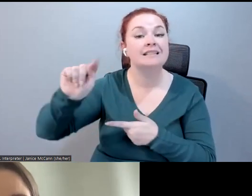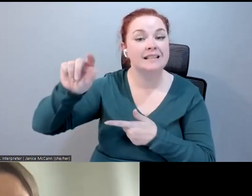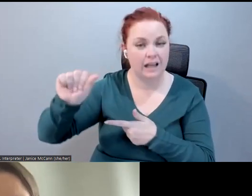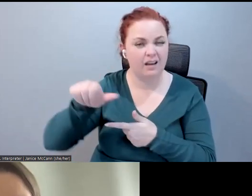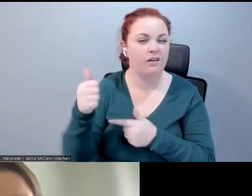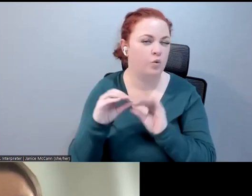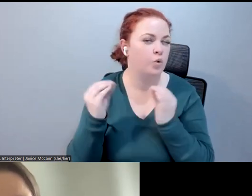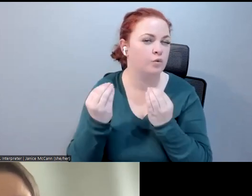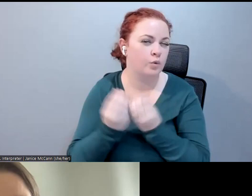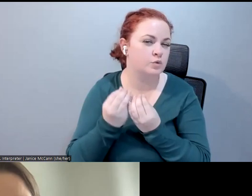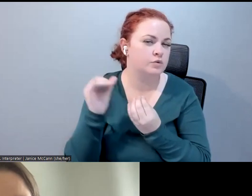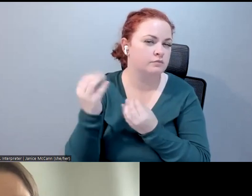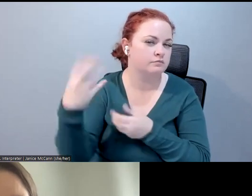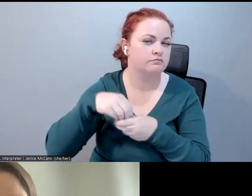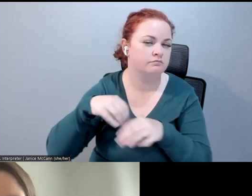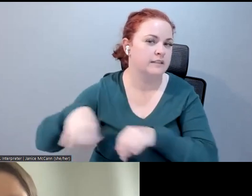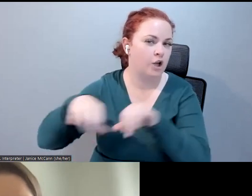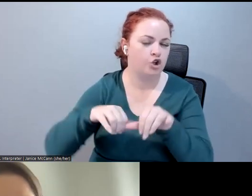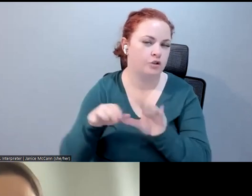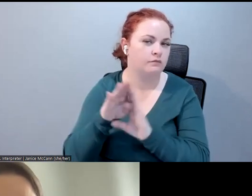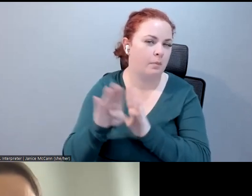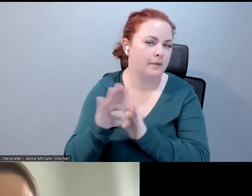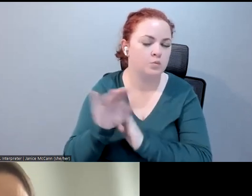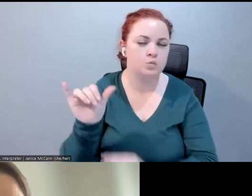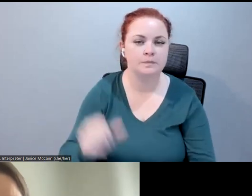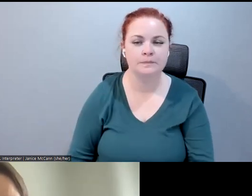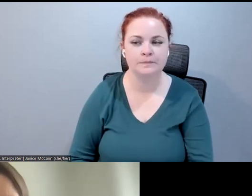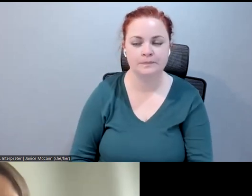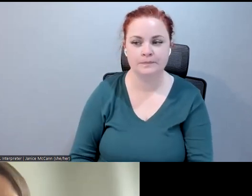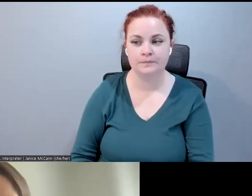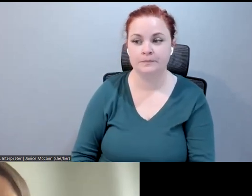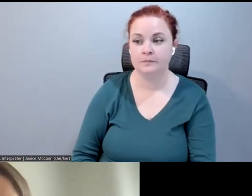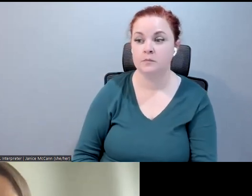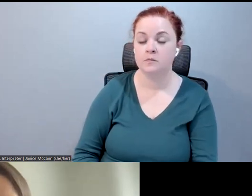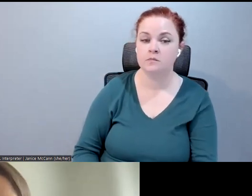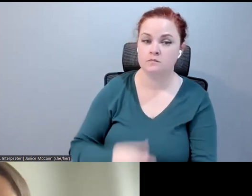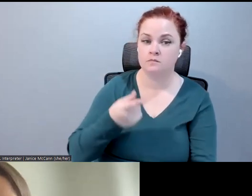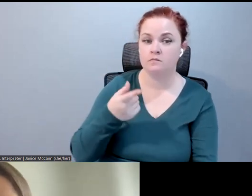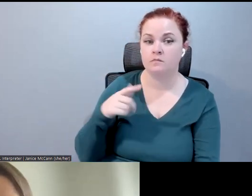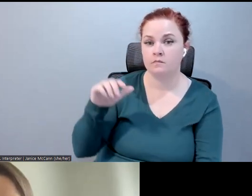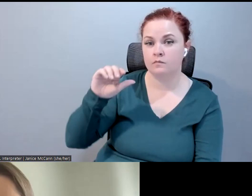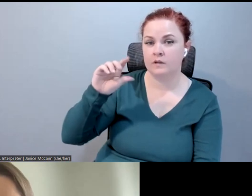in some standard creation. >> Dylan: Awesome. Good to know. We will definitely have to leave them in on the next one of